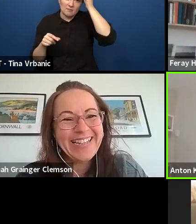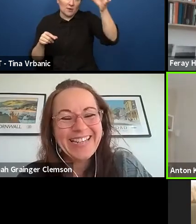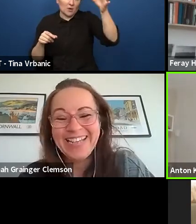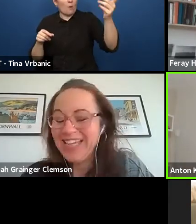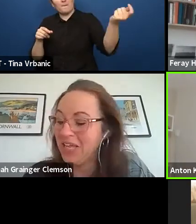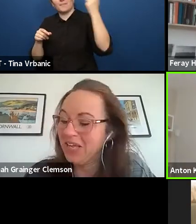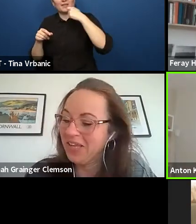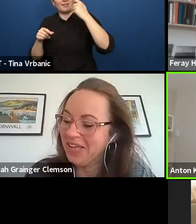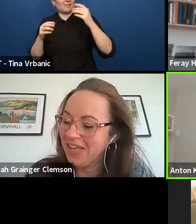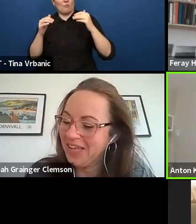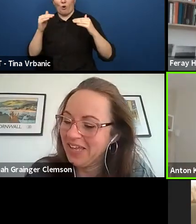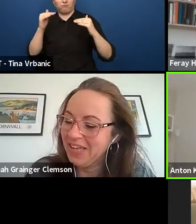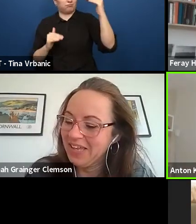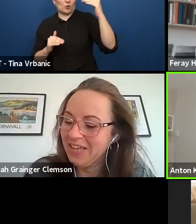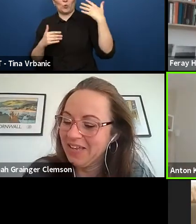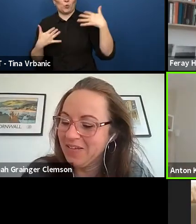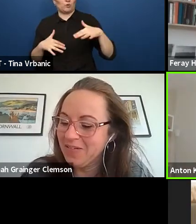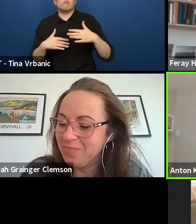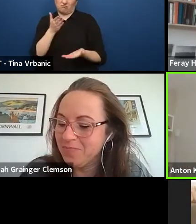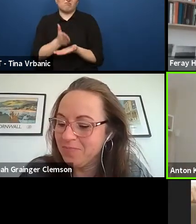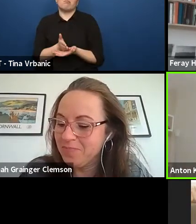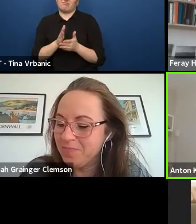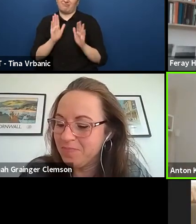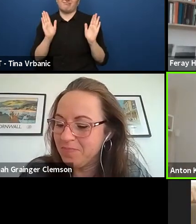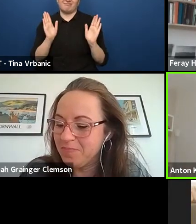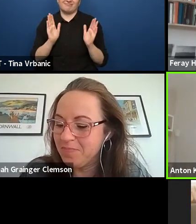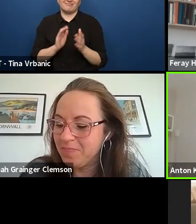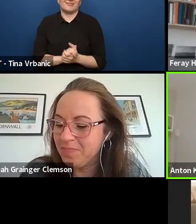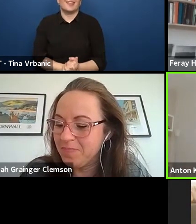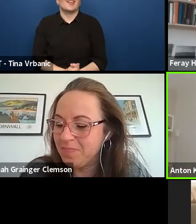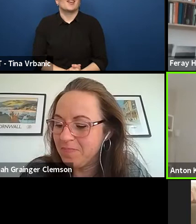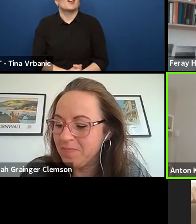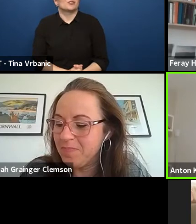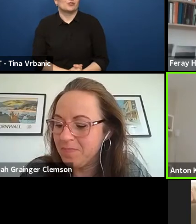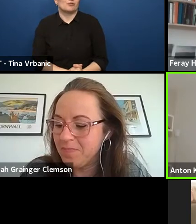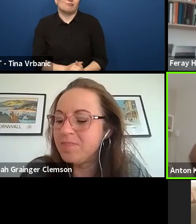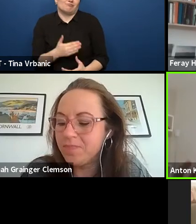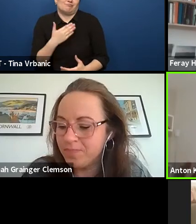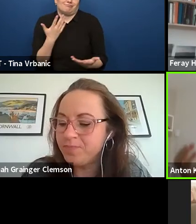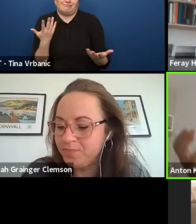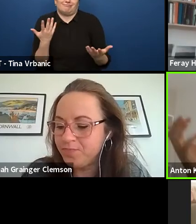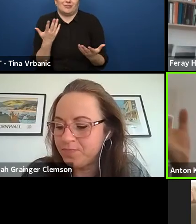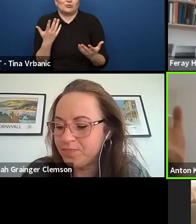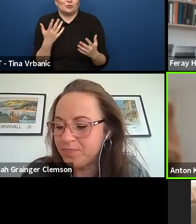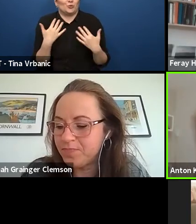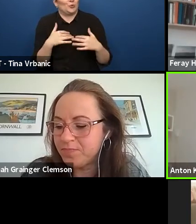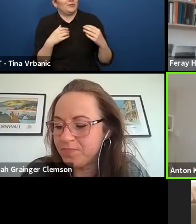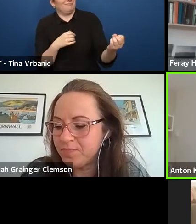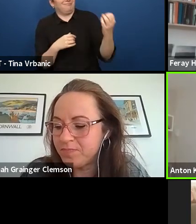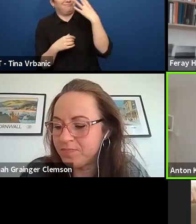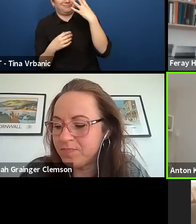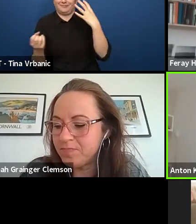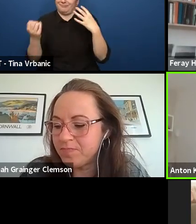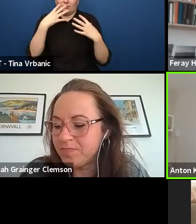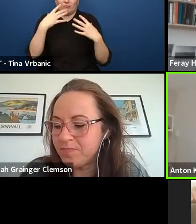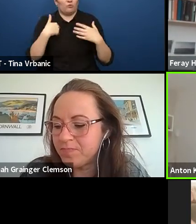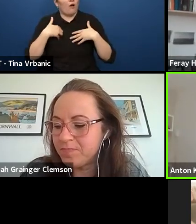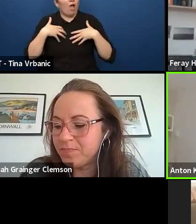And yeah, it's a very valuable lesson to learn, like how to make them comfortable in a way